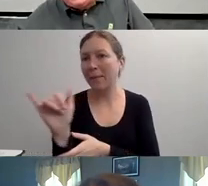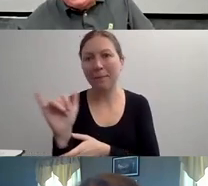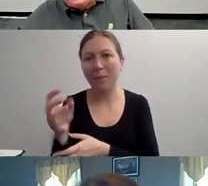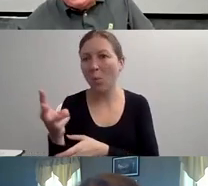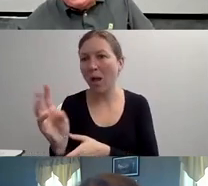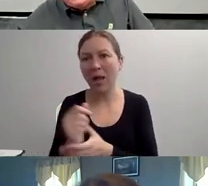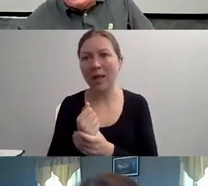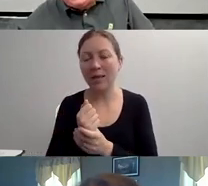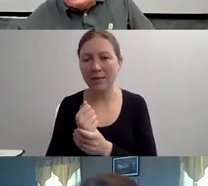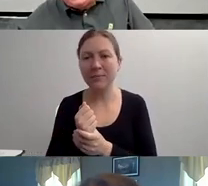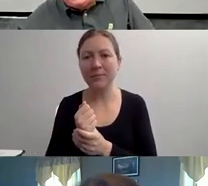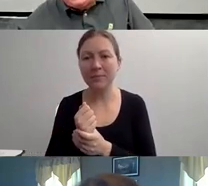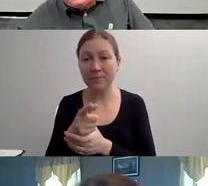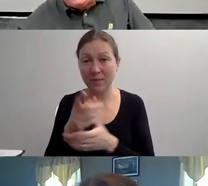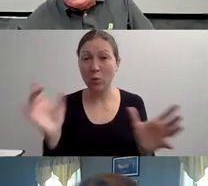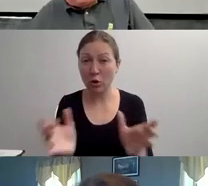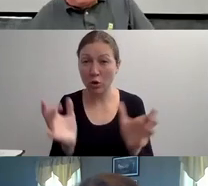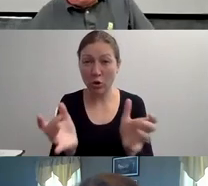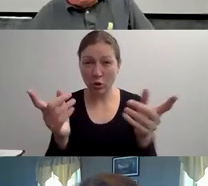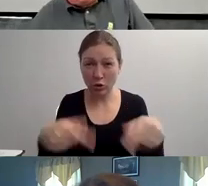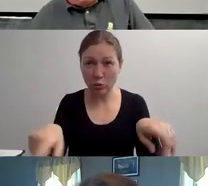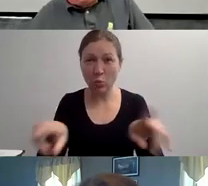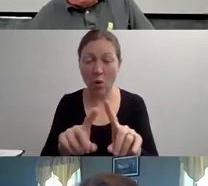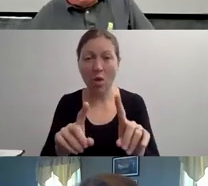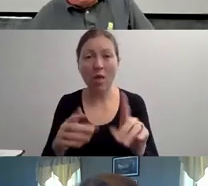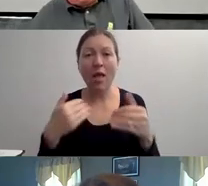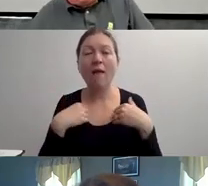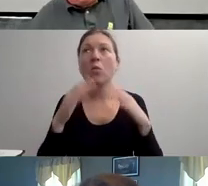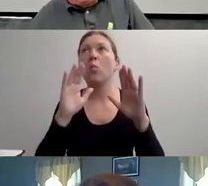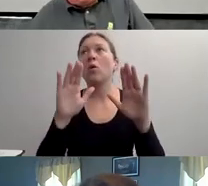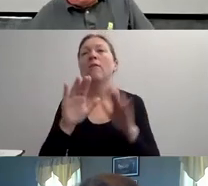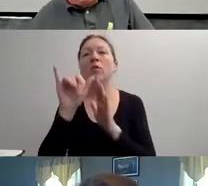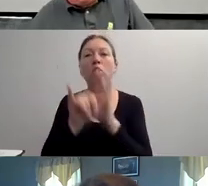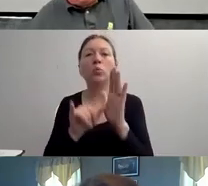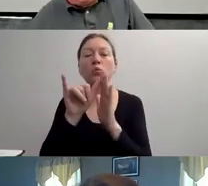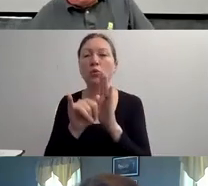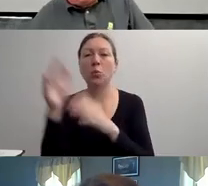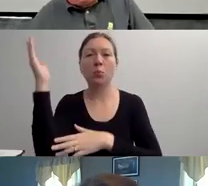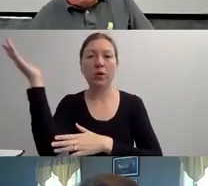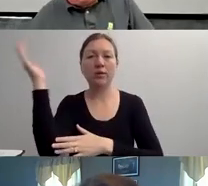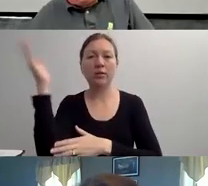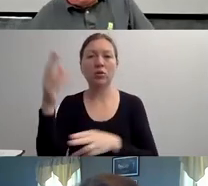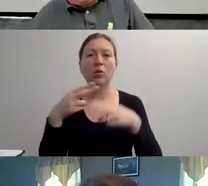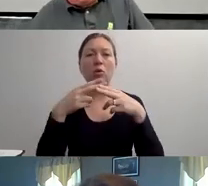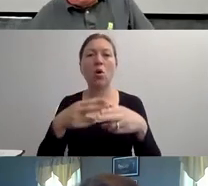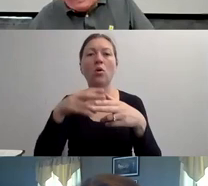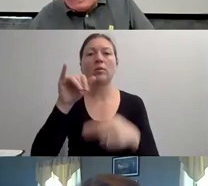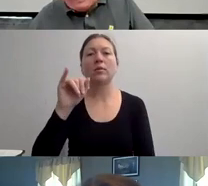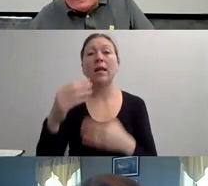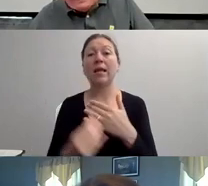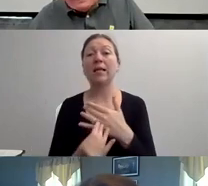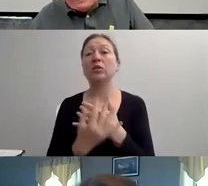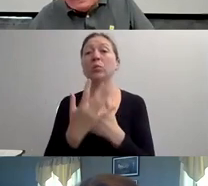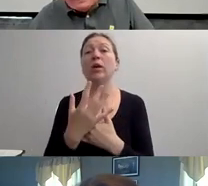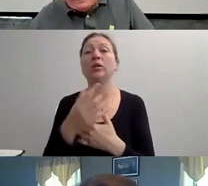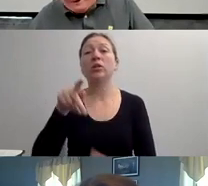"SO NOW I AM GOING TO TAKE YOU THROUGH -- EXCUSE ME.